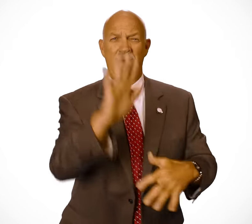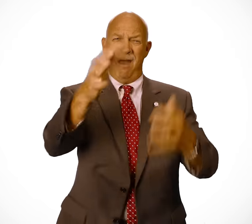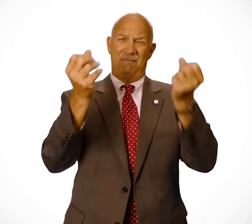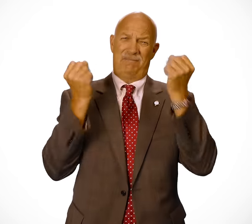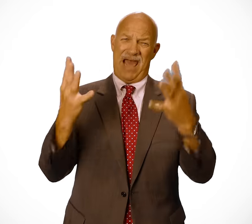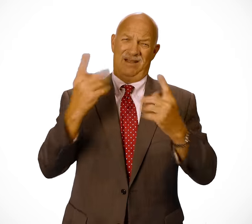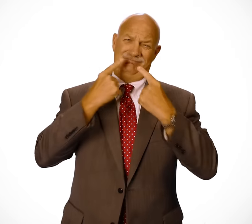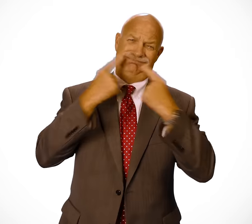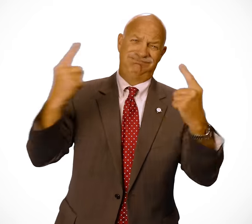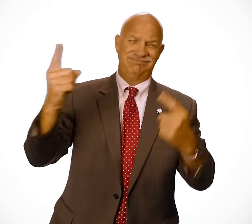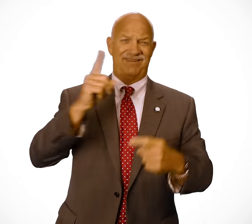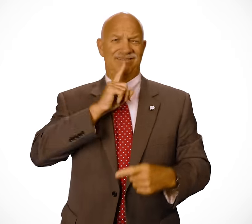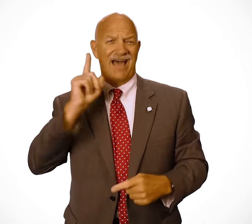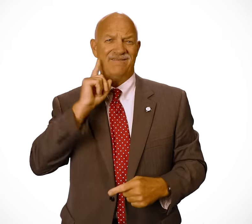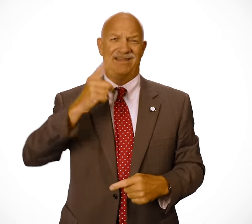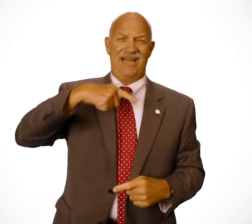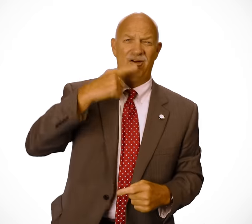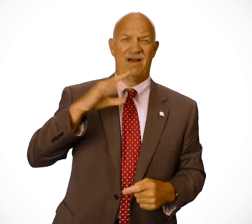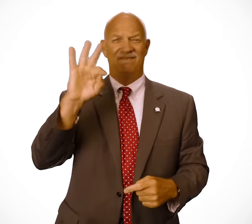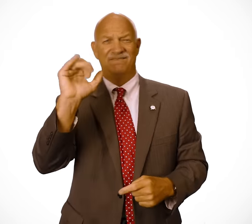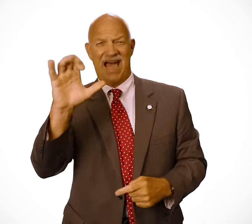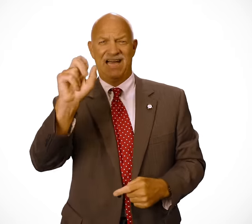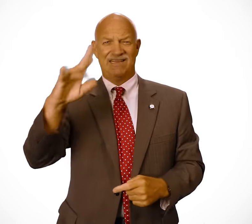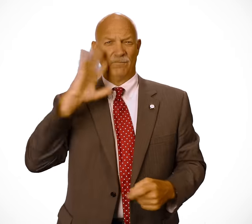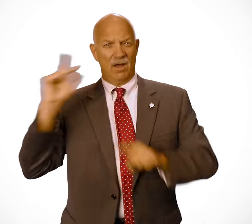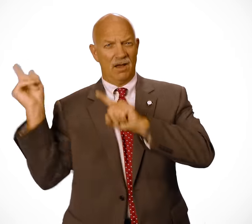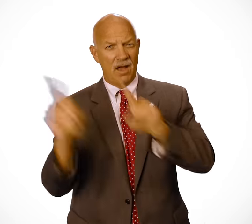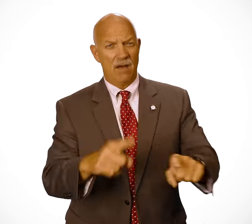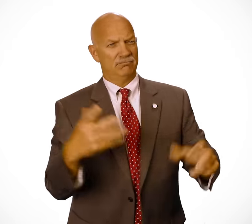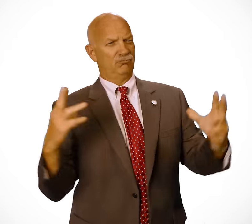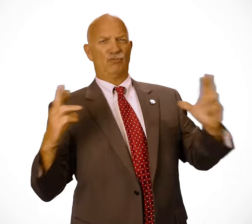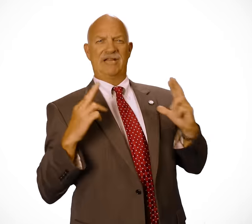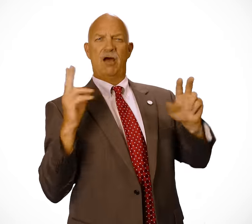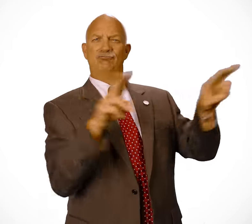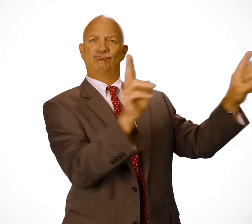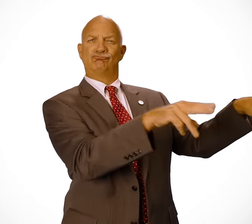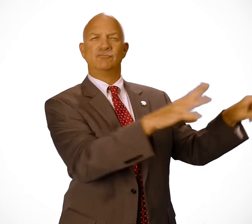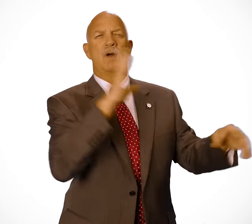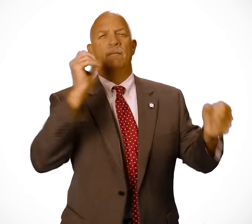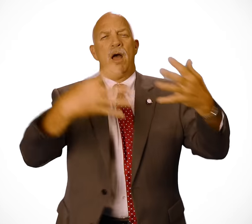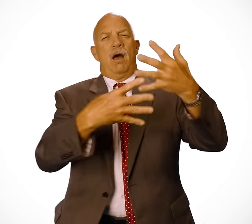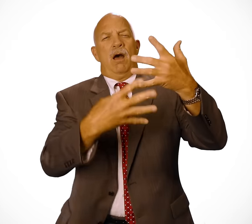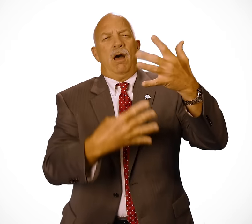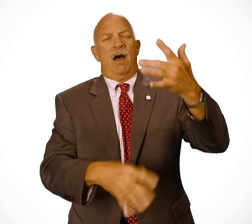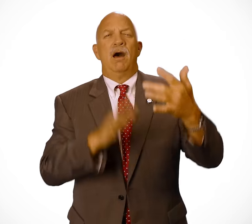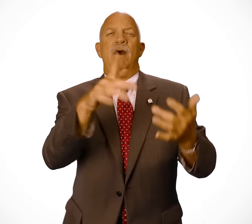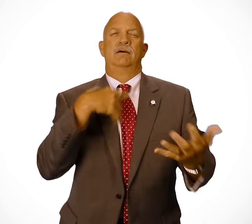distinguished current and retired faculty and staff, and many others will be in attendance!